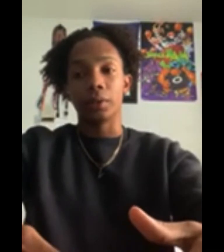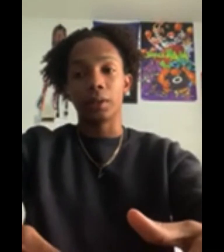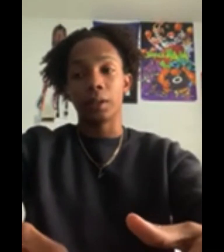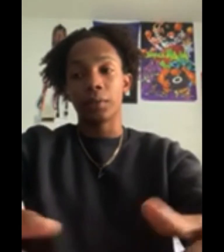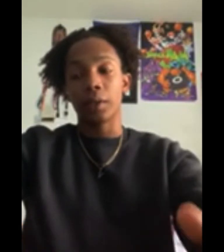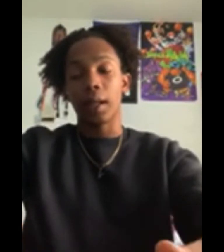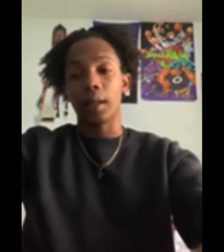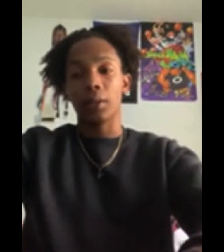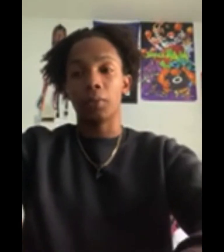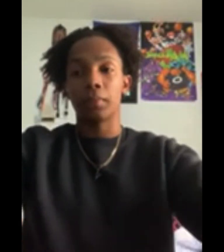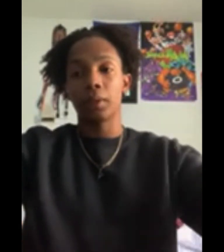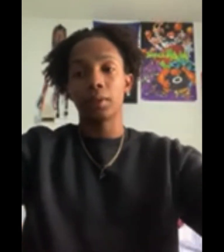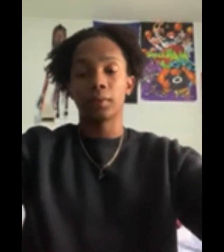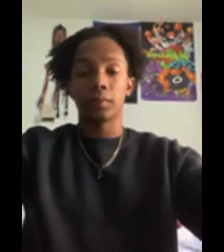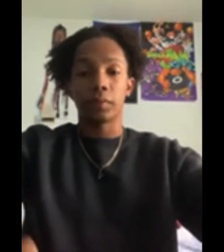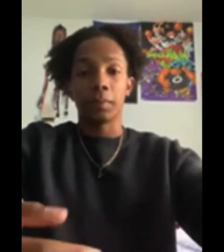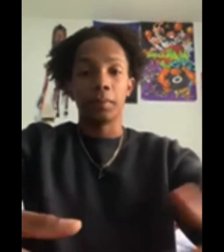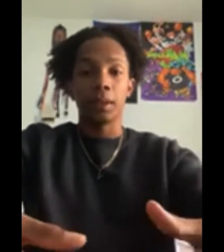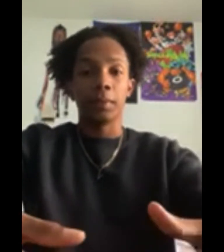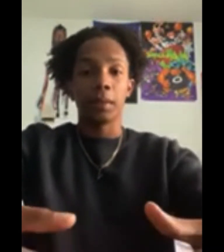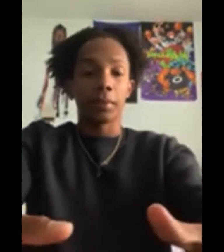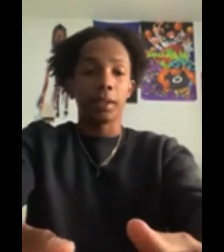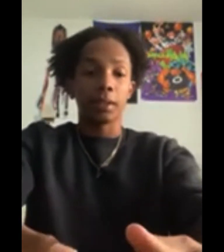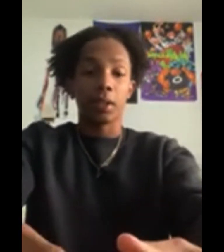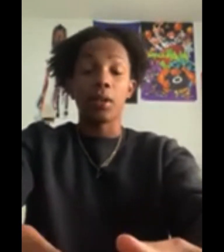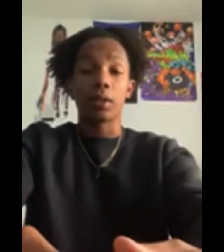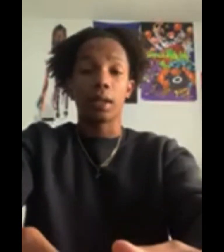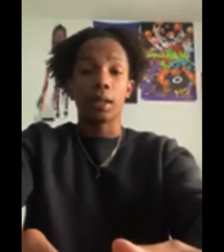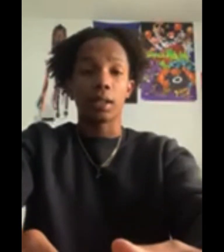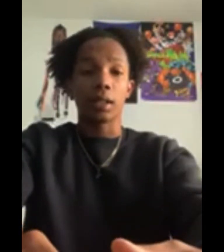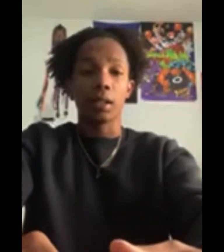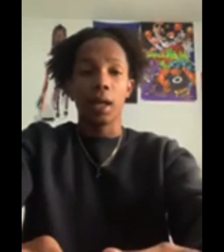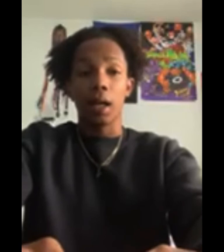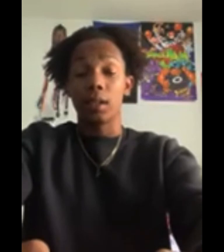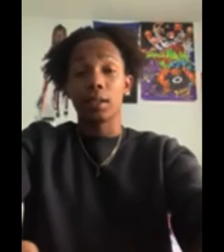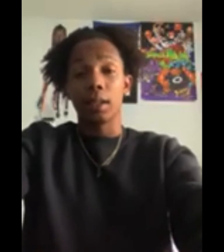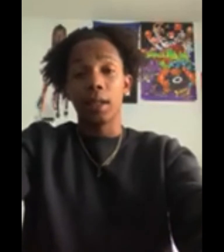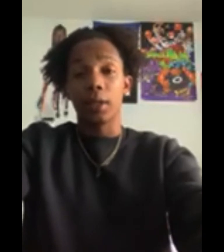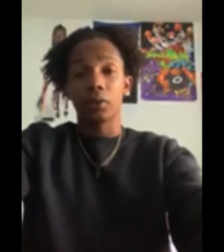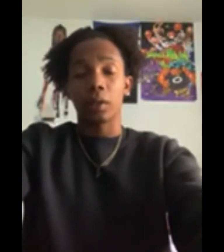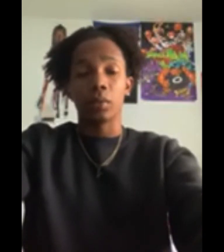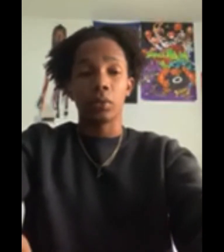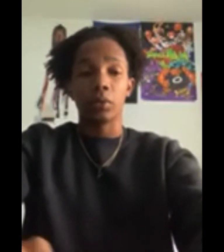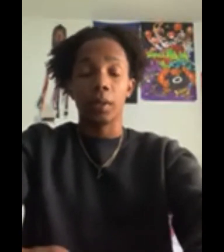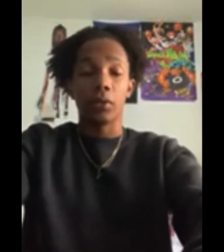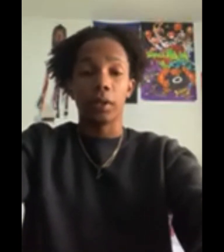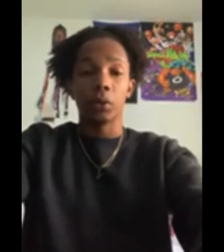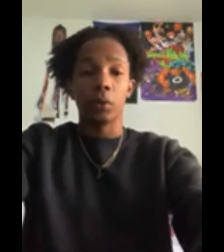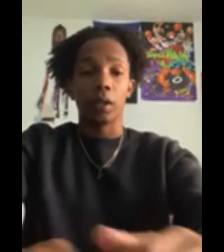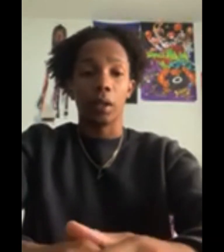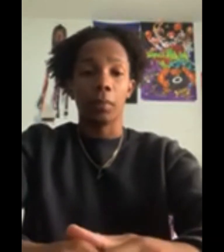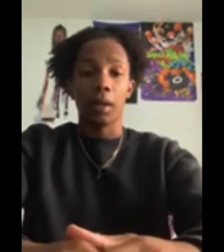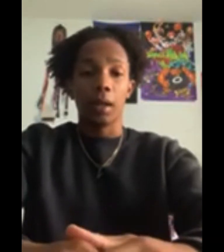push from me being placed in honor classes, I stayed out of trouble, my grades went up,